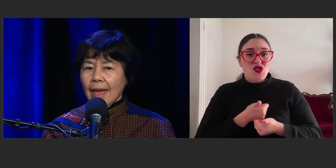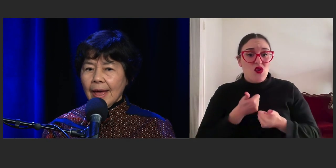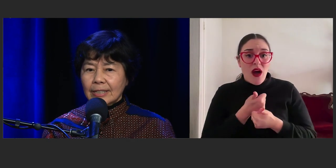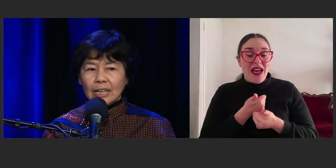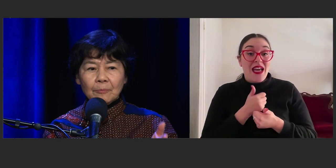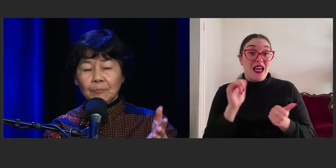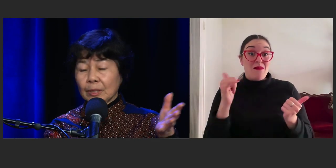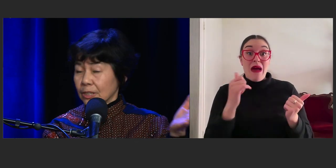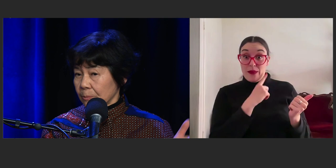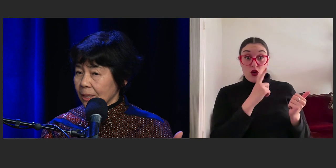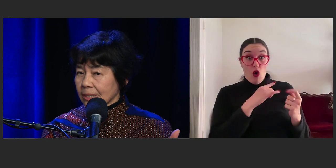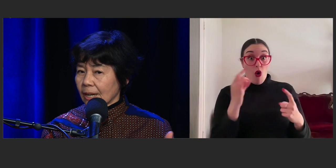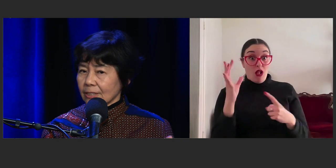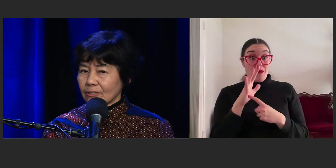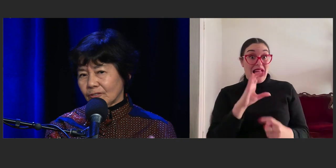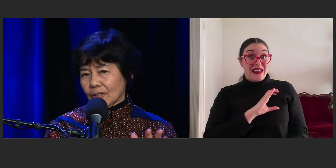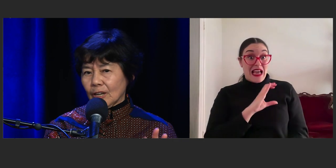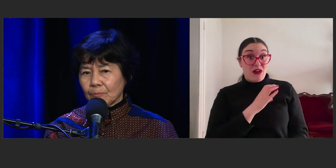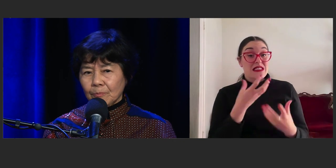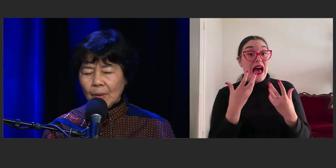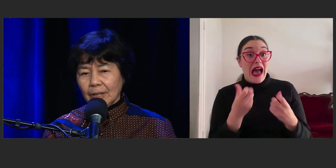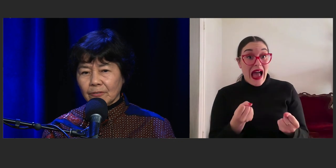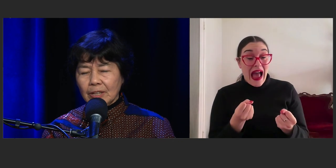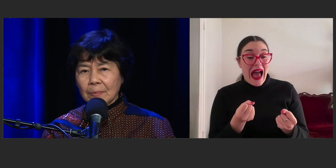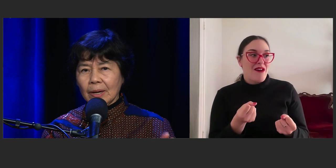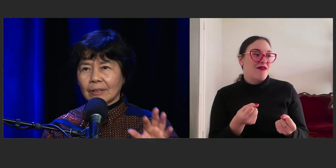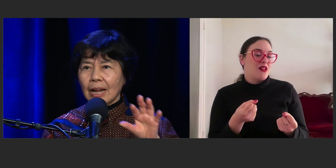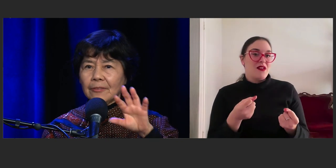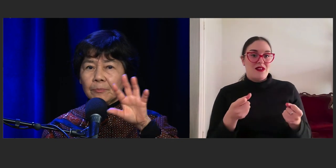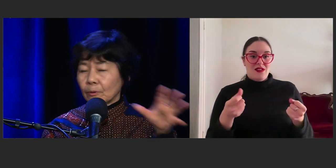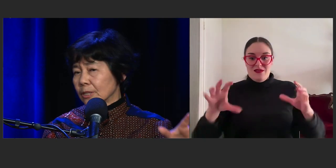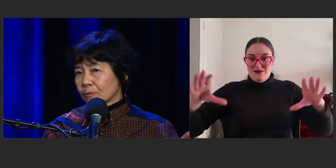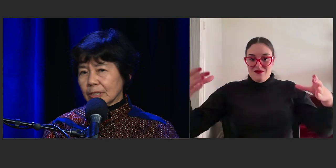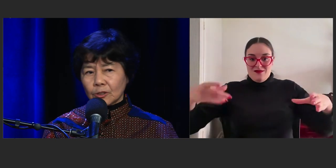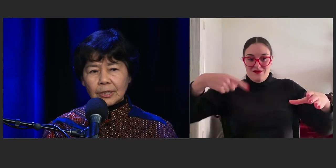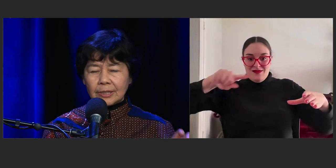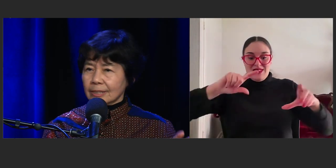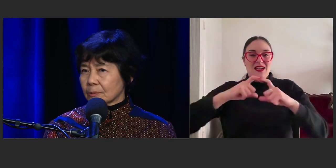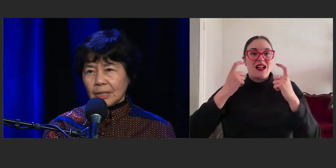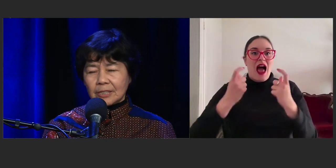and it's a mixed class of male and female and the boys will enjoy it just as much,